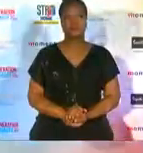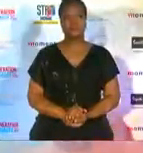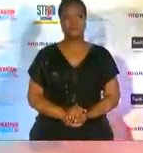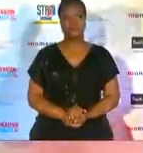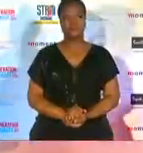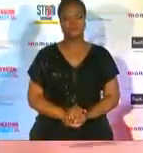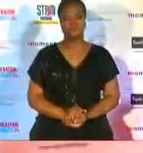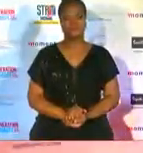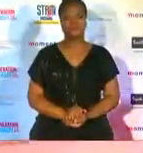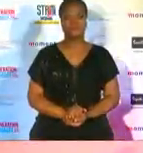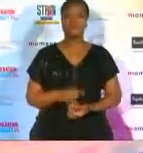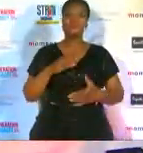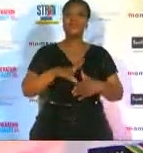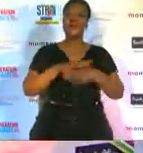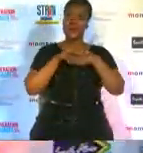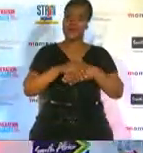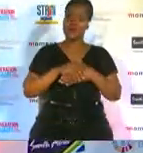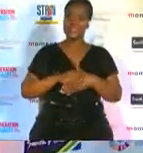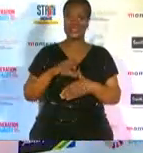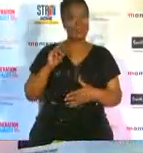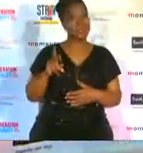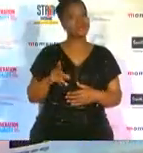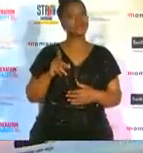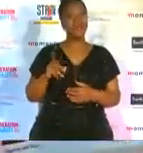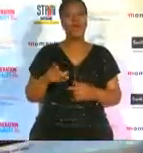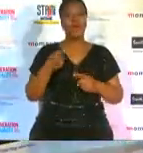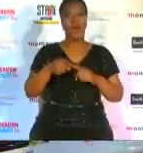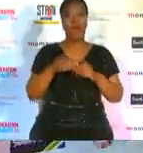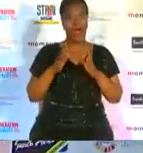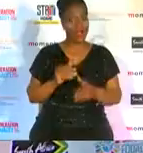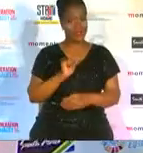haiti congratulations i mean athlete of the year award i don't know if it gets